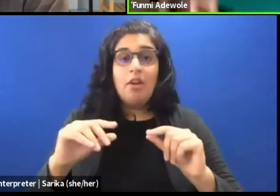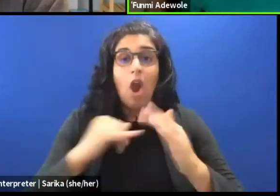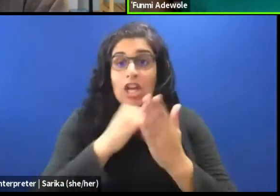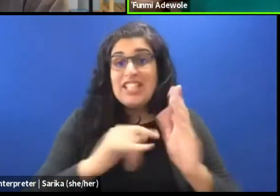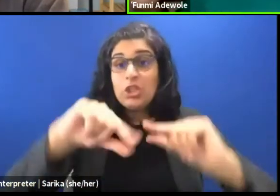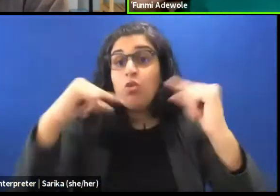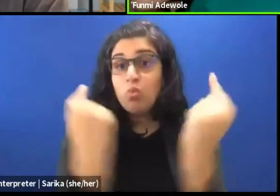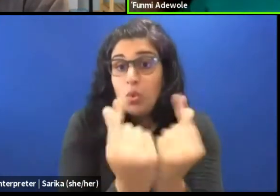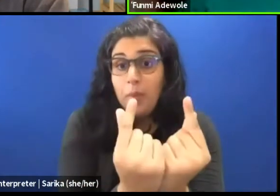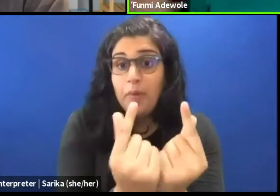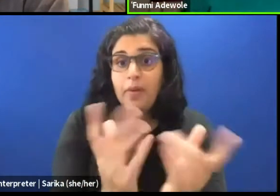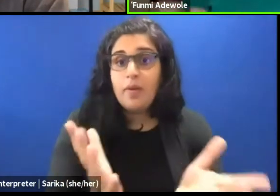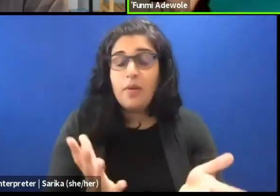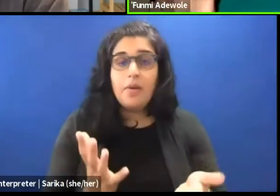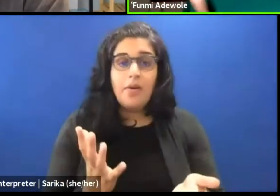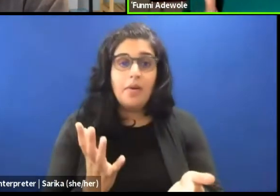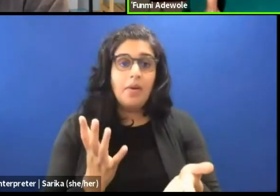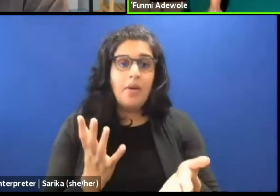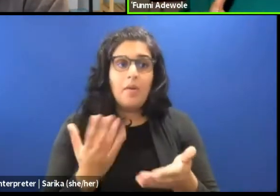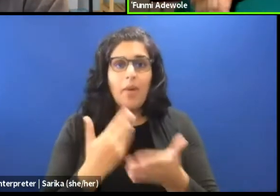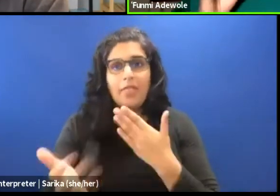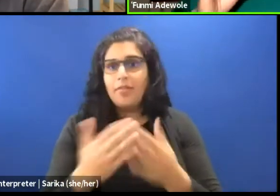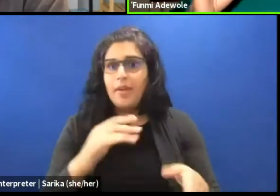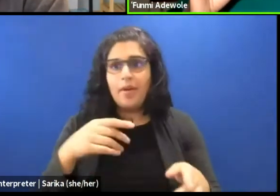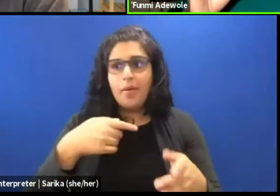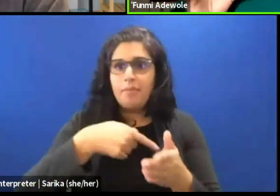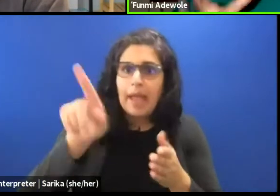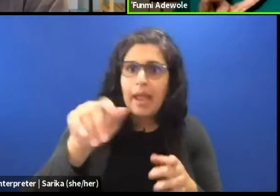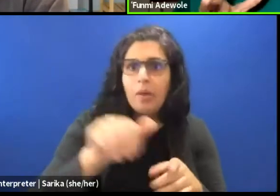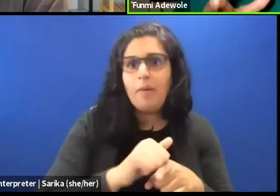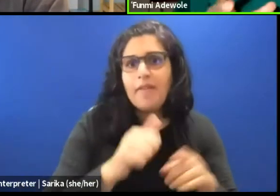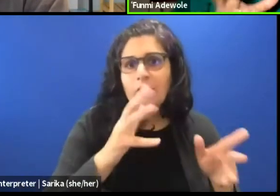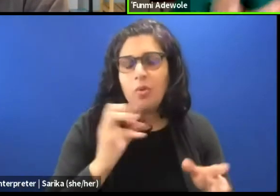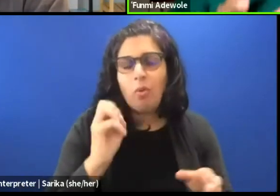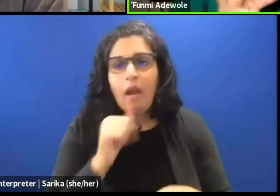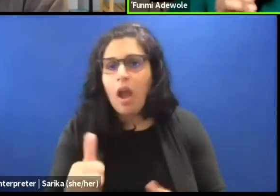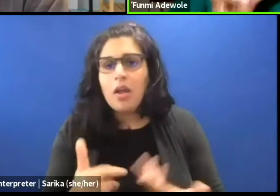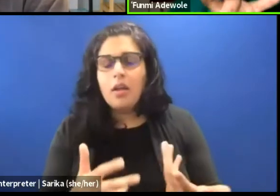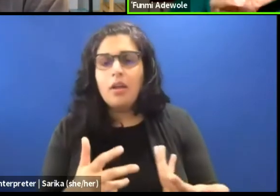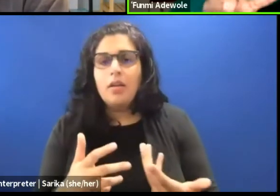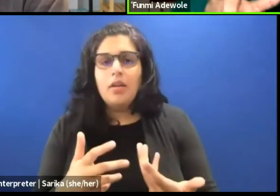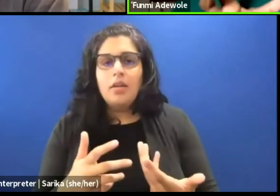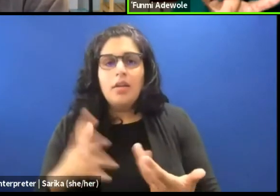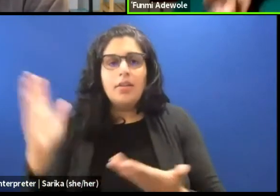whether they are paid professionals or not, to bring forward what is most important,